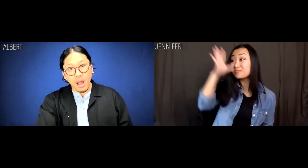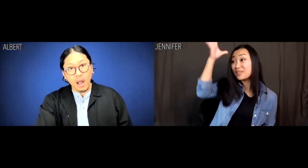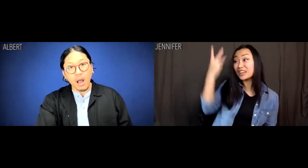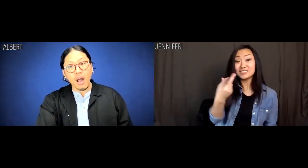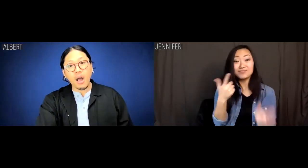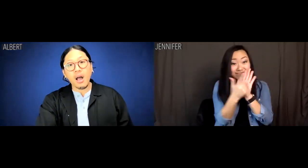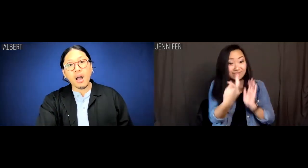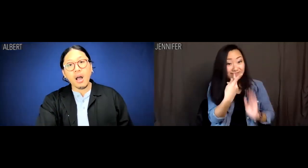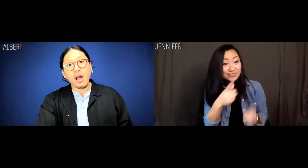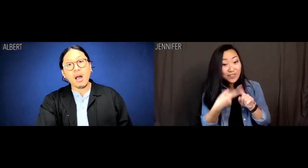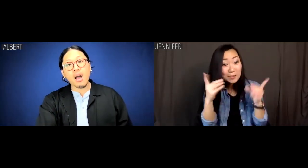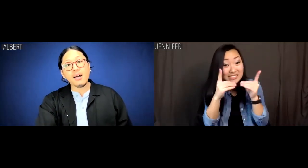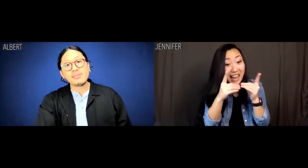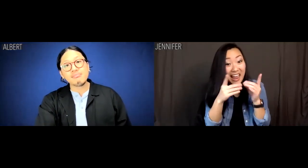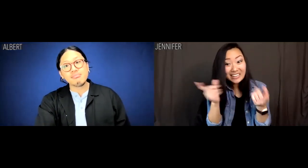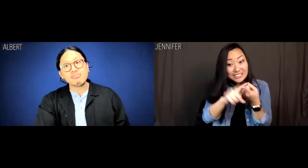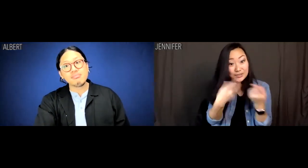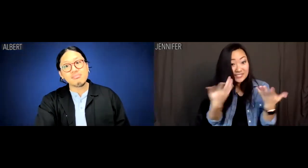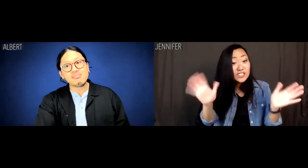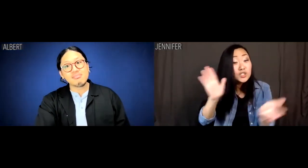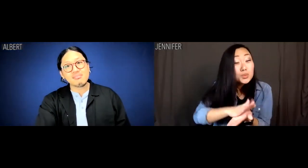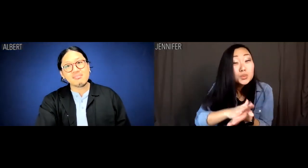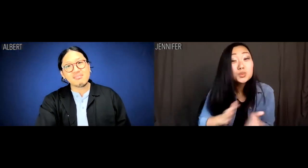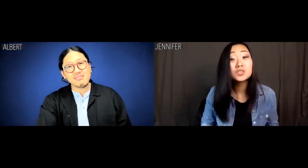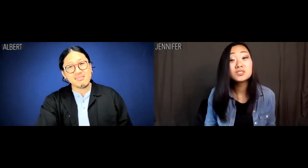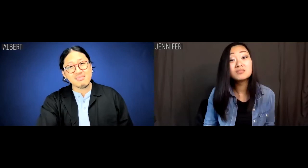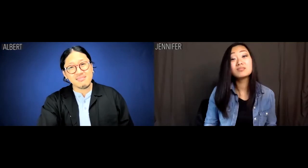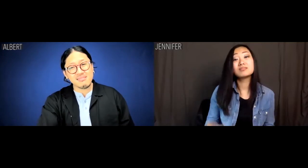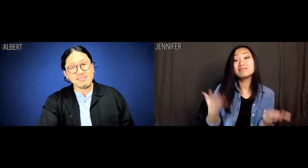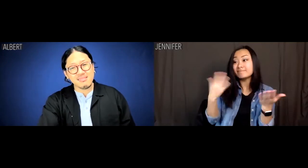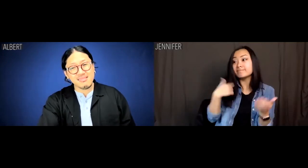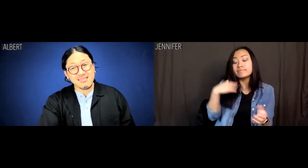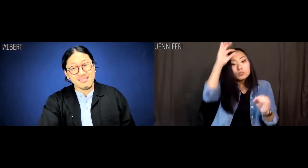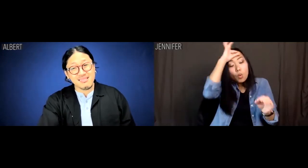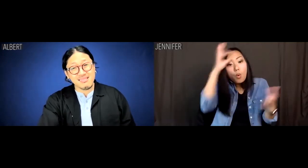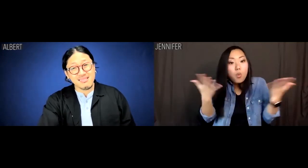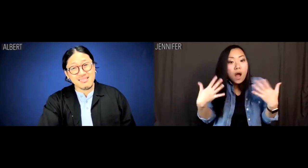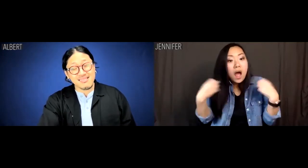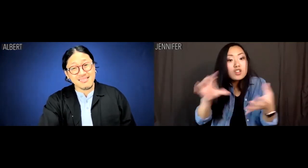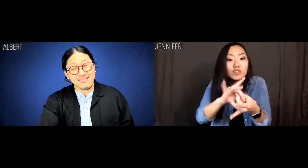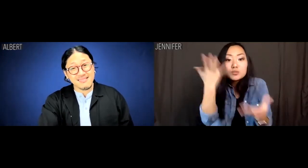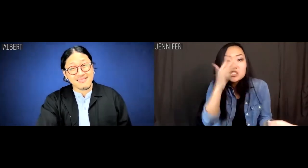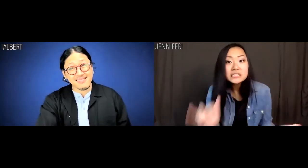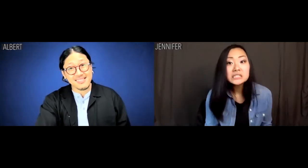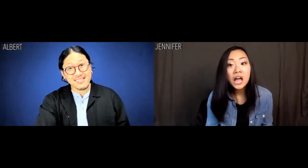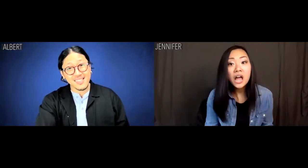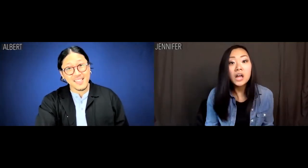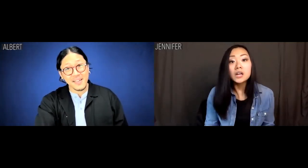Because Mom and Dad forbid us from dating til we got out of school, which means I had no idea what a healthy relationship looks like.